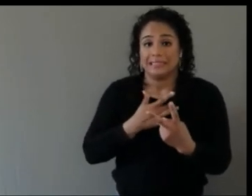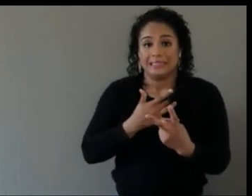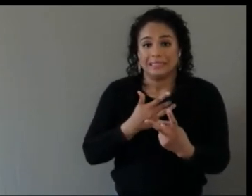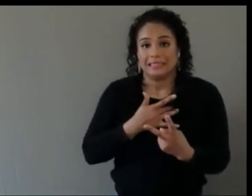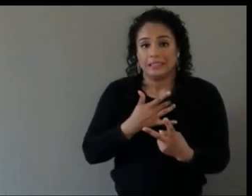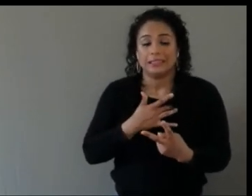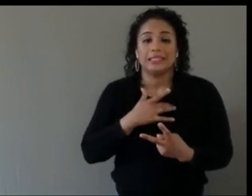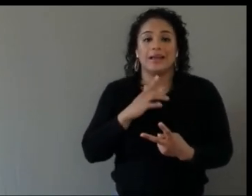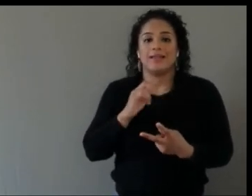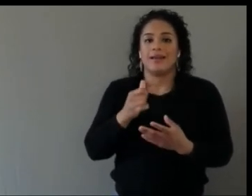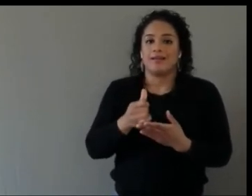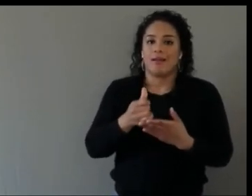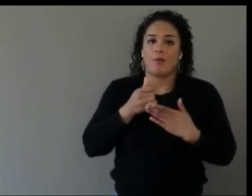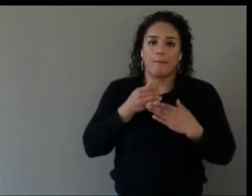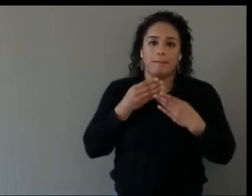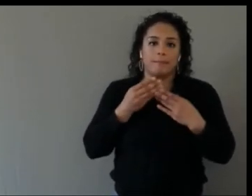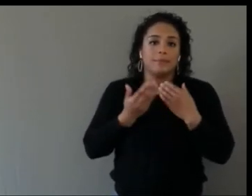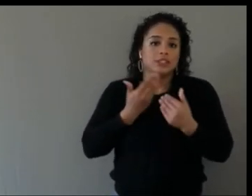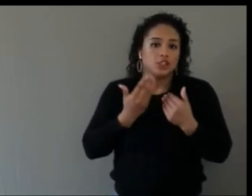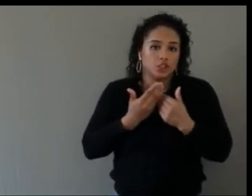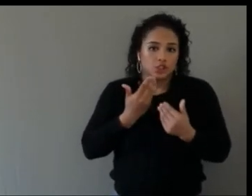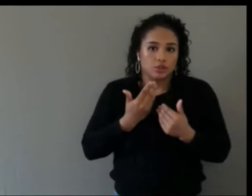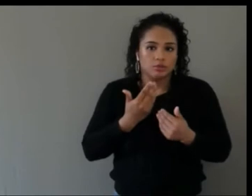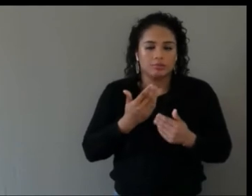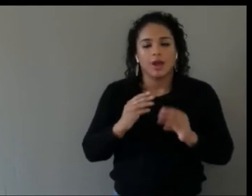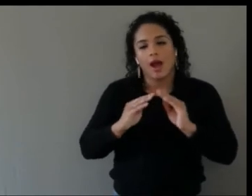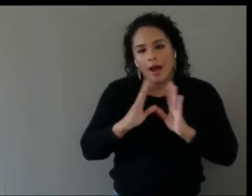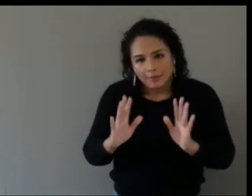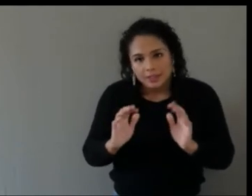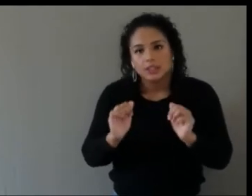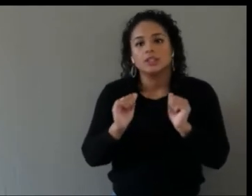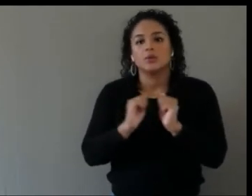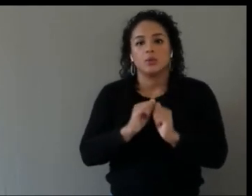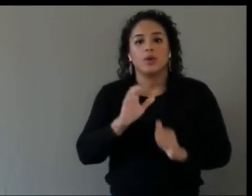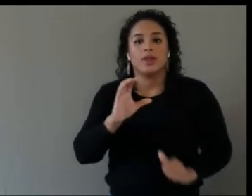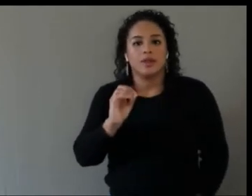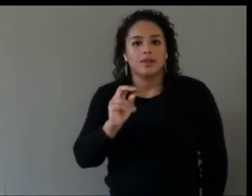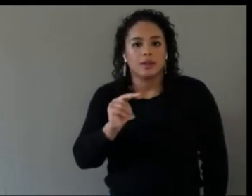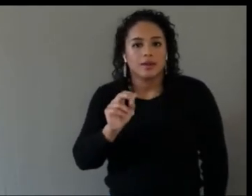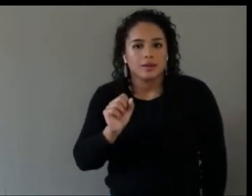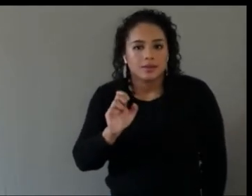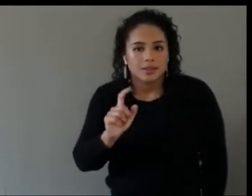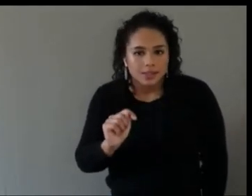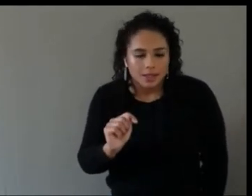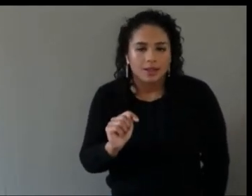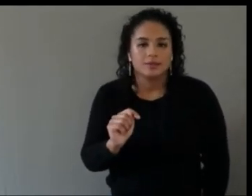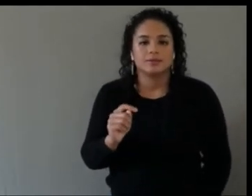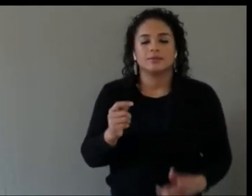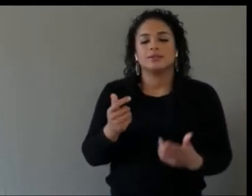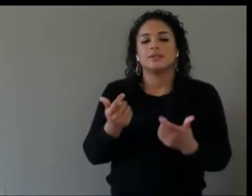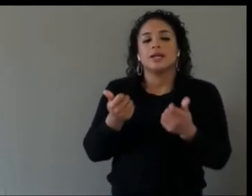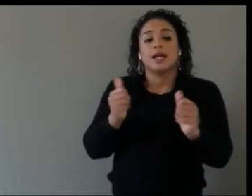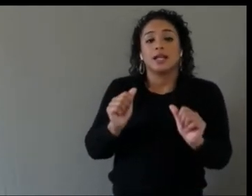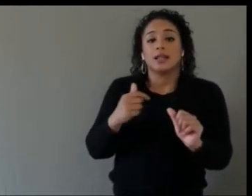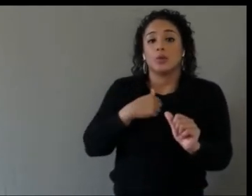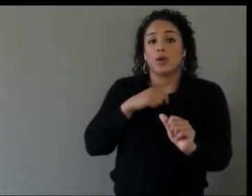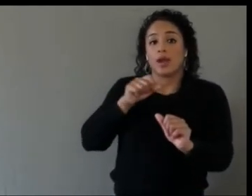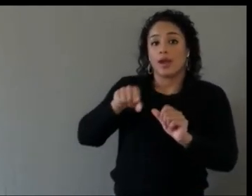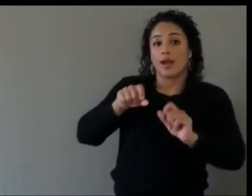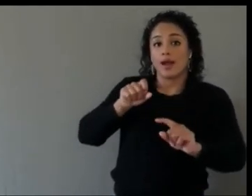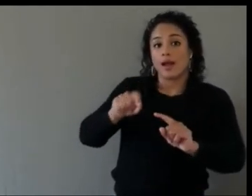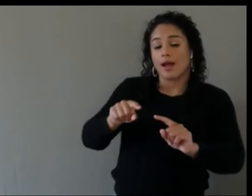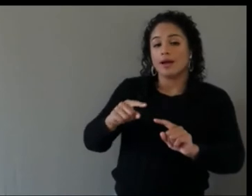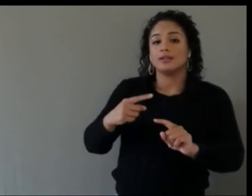Anything that we ask people to do, where that feedback goes back, making it clear to people